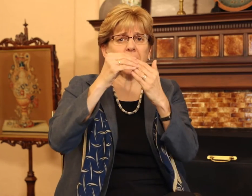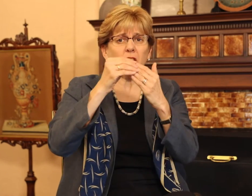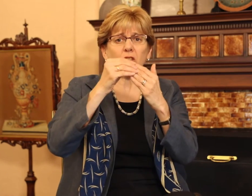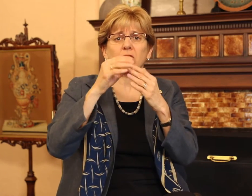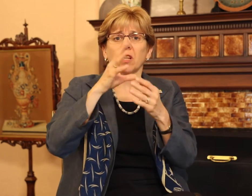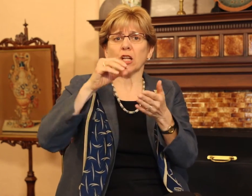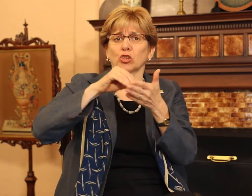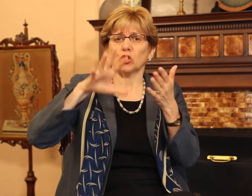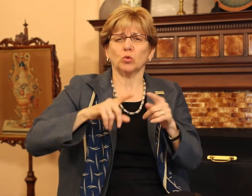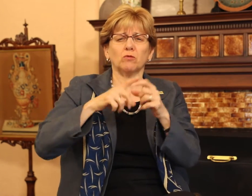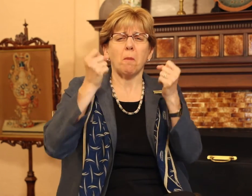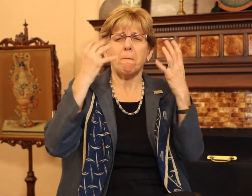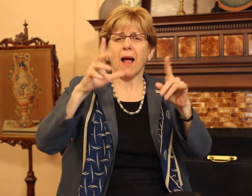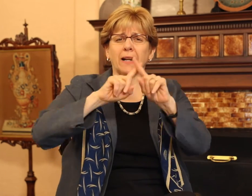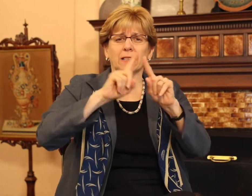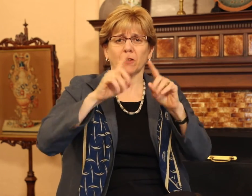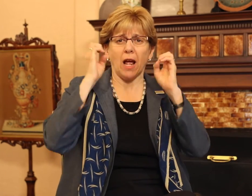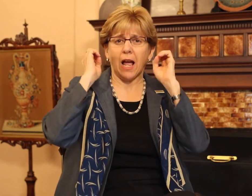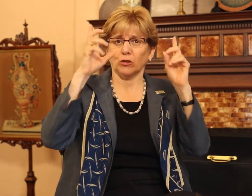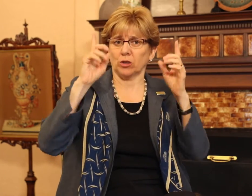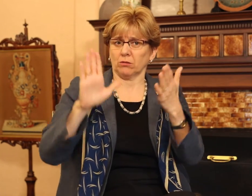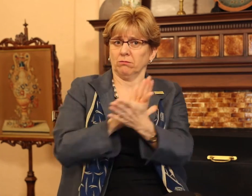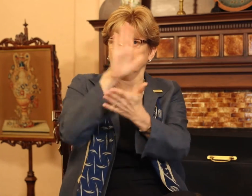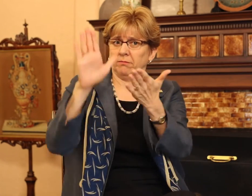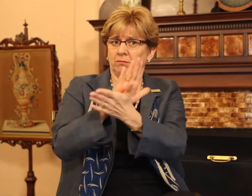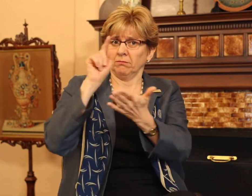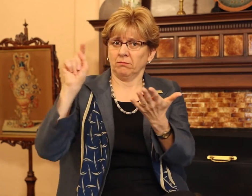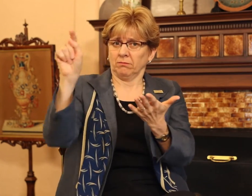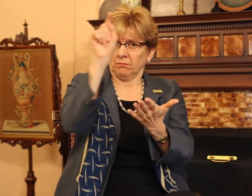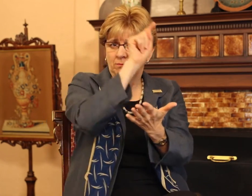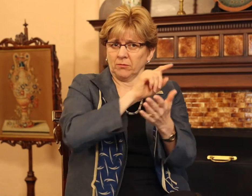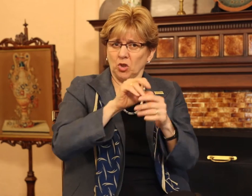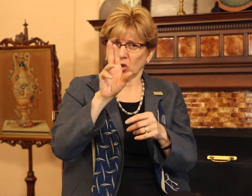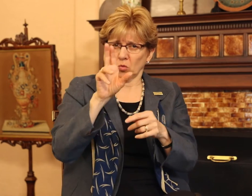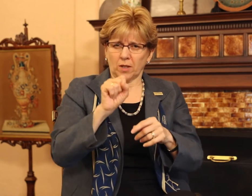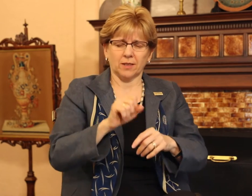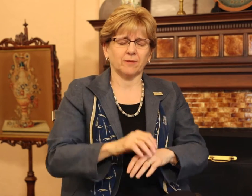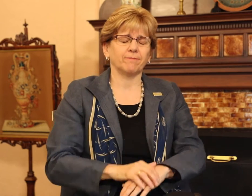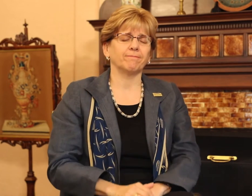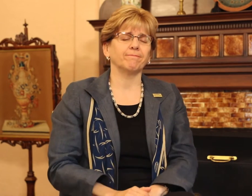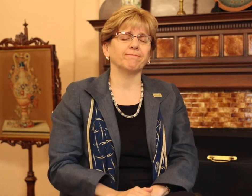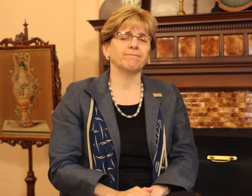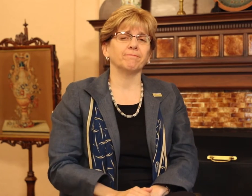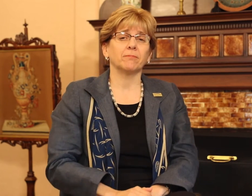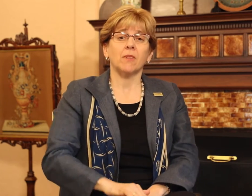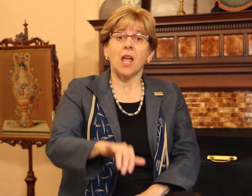leaders and students from many different educational institutions in the U.S.